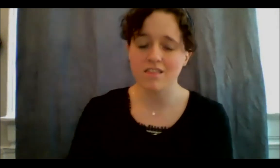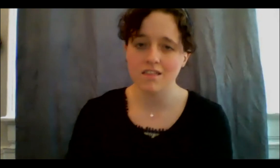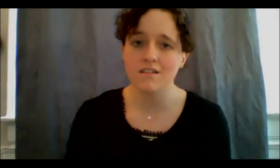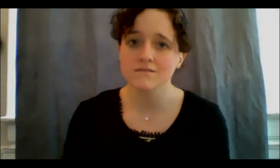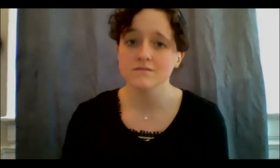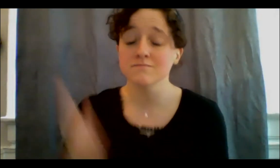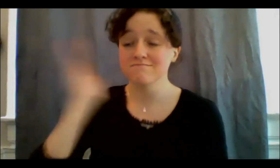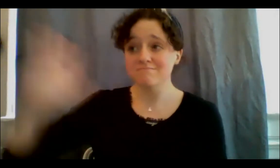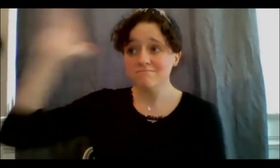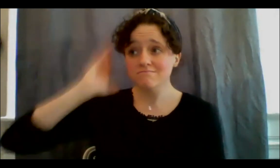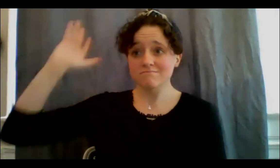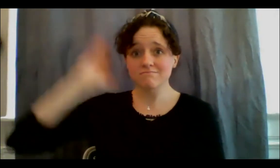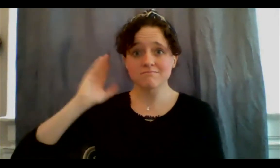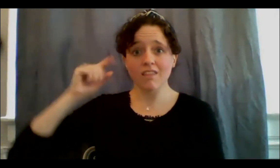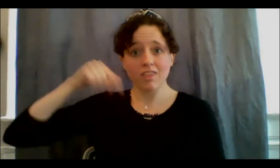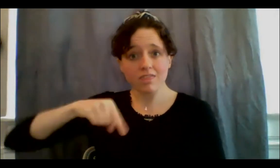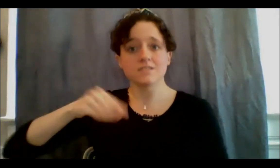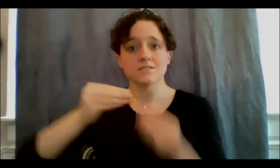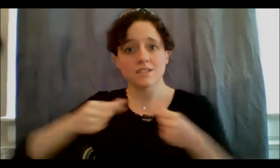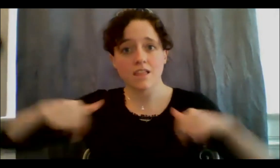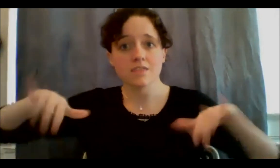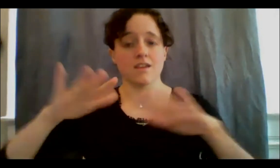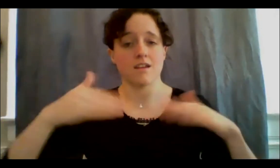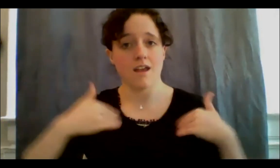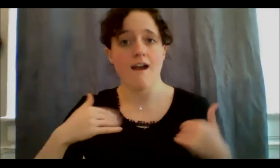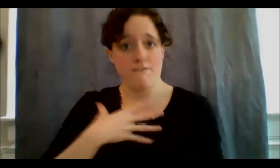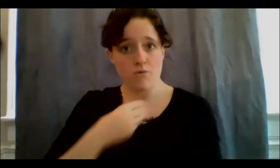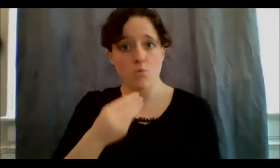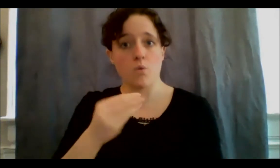place here in the One Dish One Spoon territory, that's how the Anishinaabe